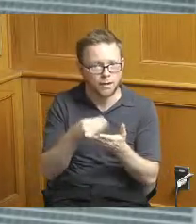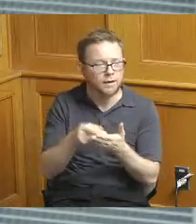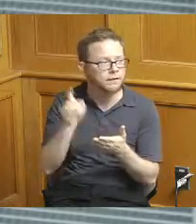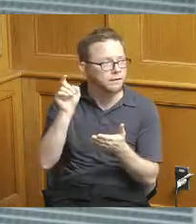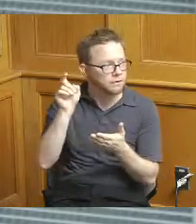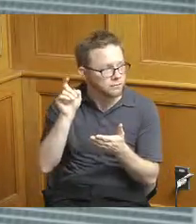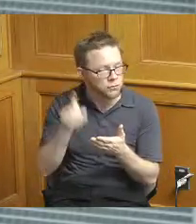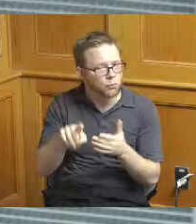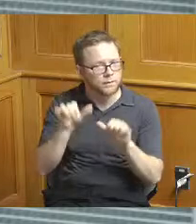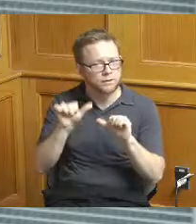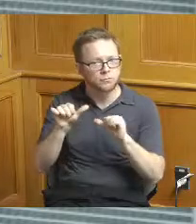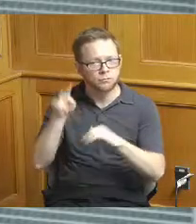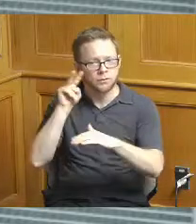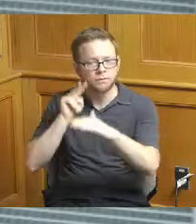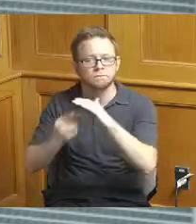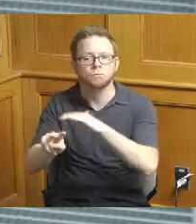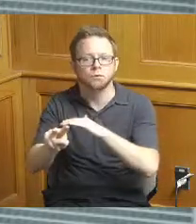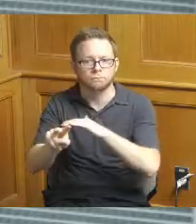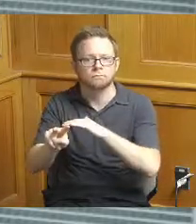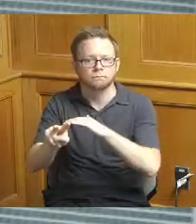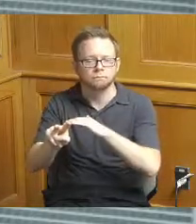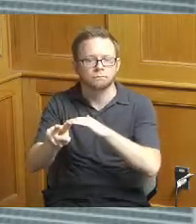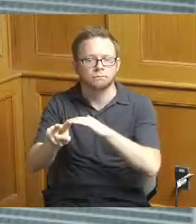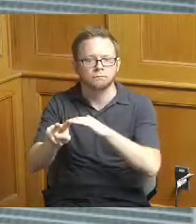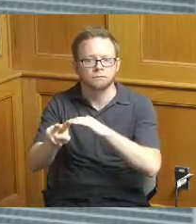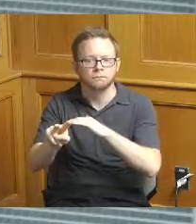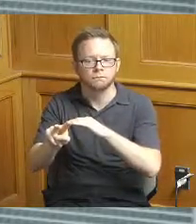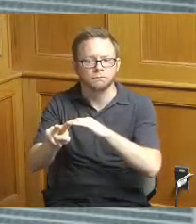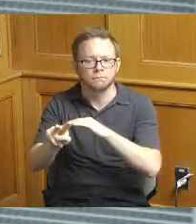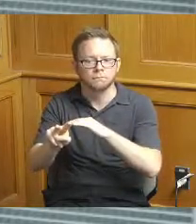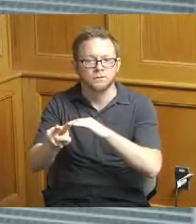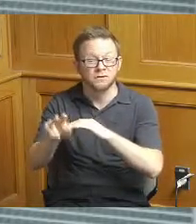we going to need to be successful with those and to manage that kind of large program you need to